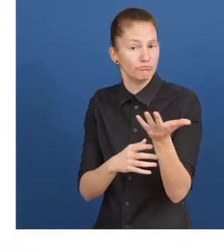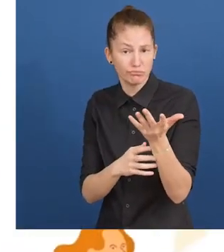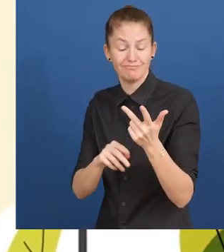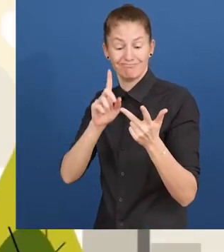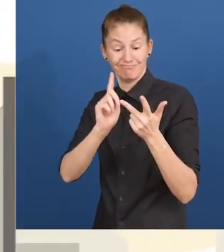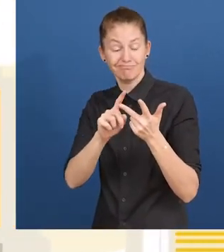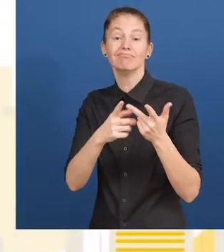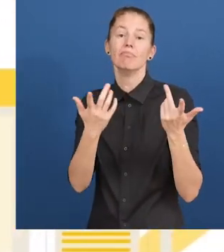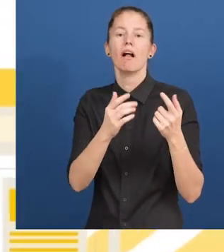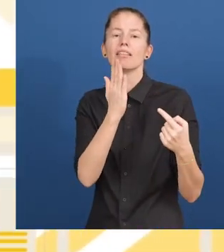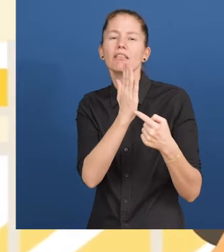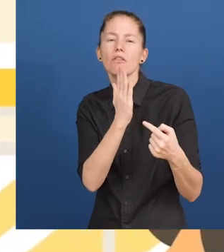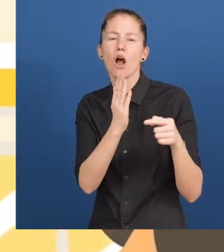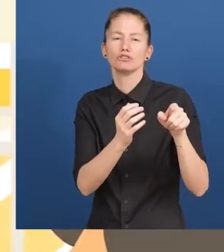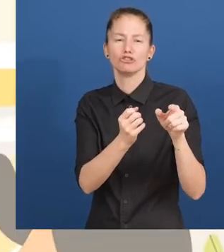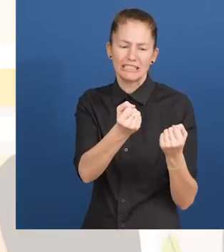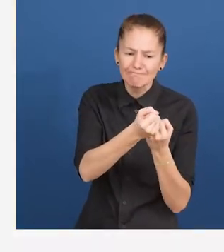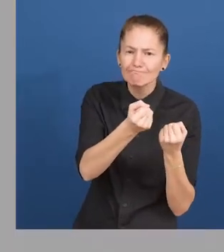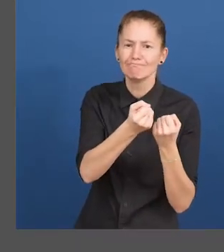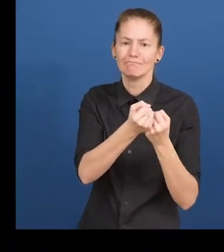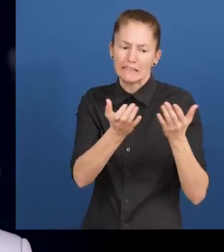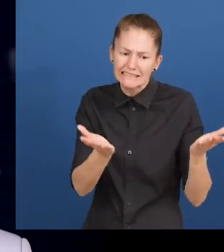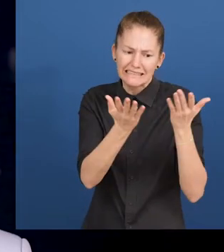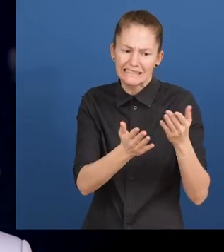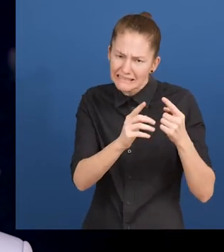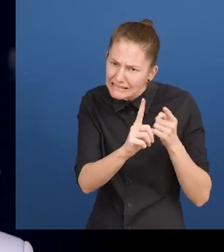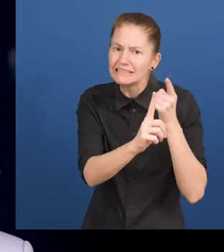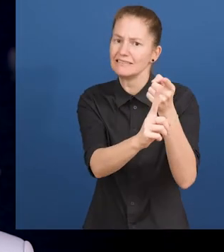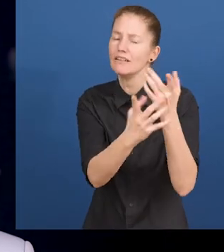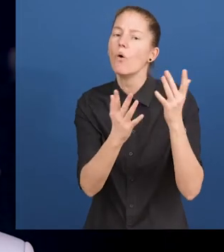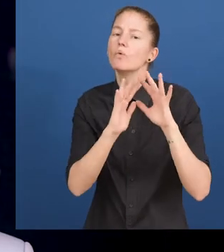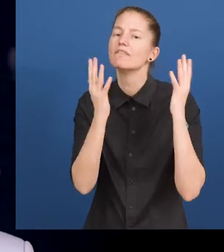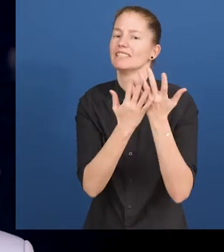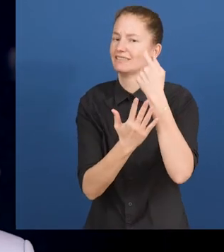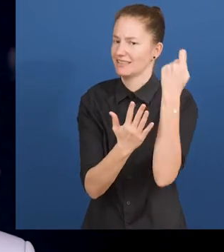new assistive technologies based on Universal Design. Małgorzata Jarosińska-Jedynak: "The Polish Programme Accessibility